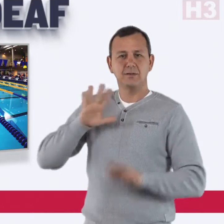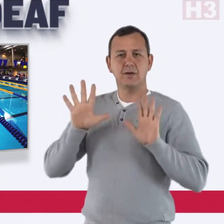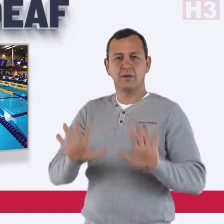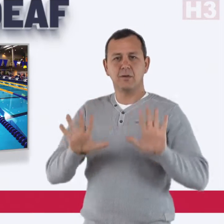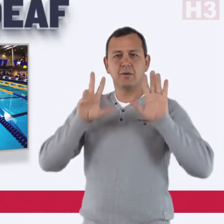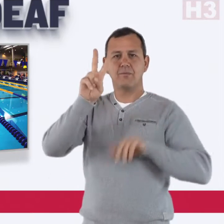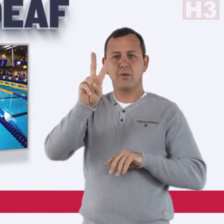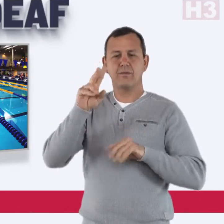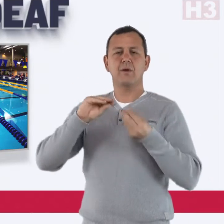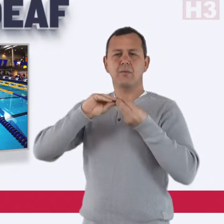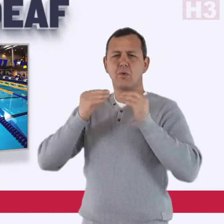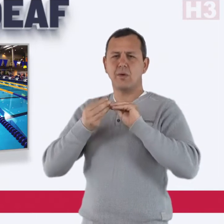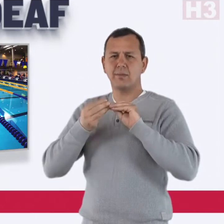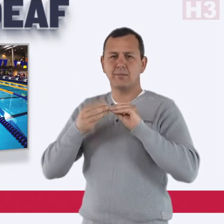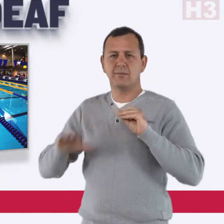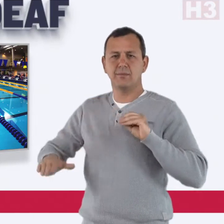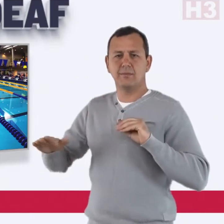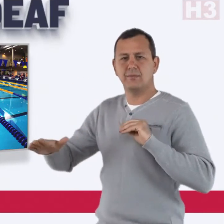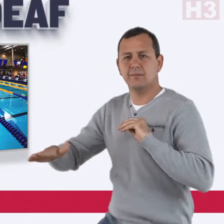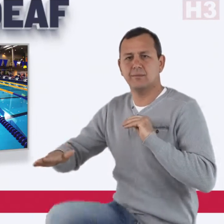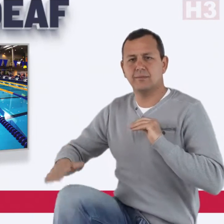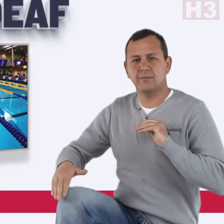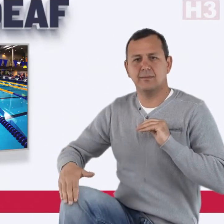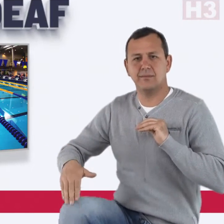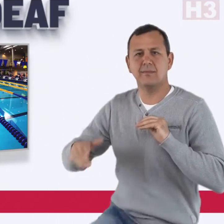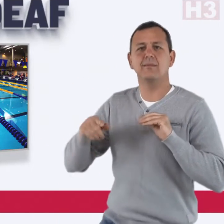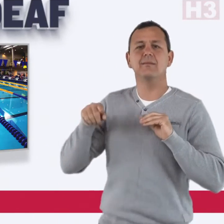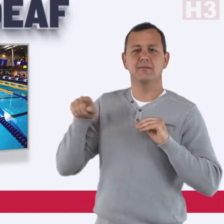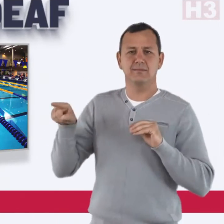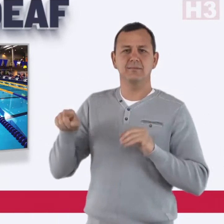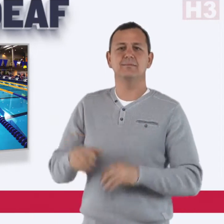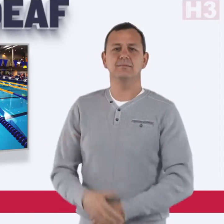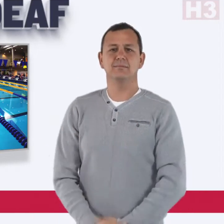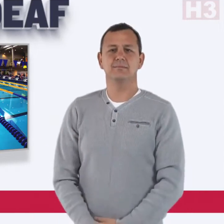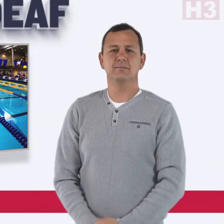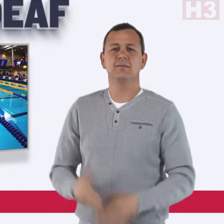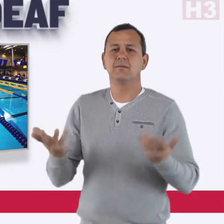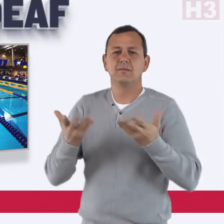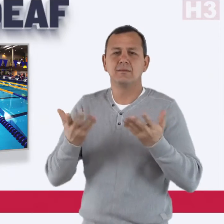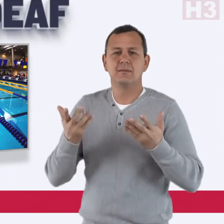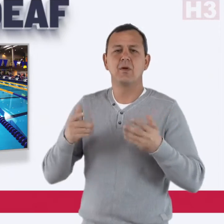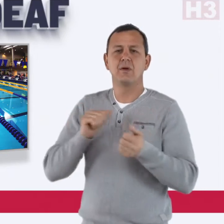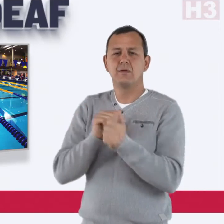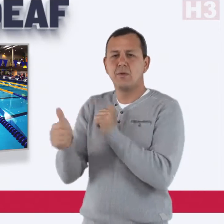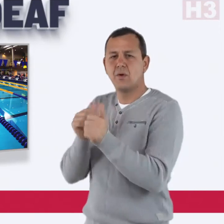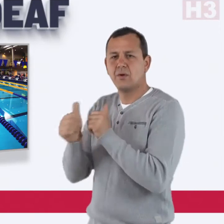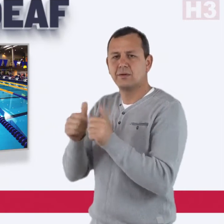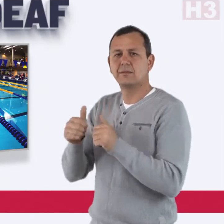12 she had knee problems from these sports